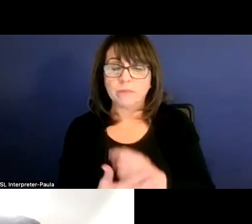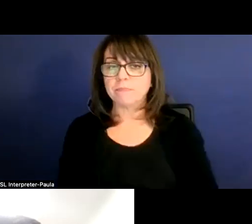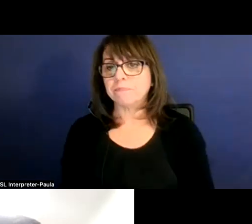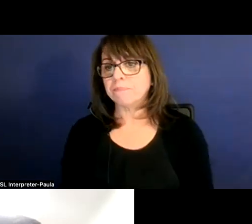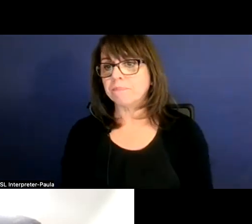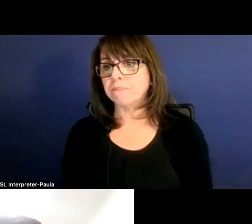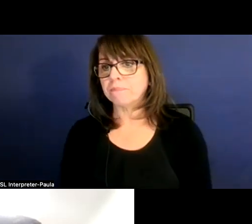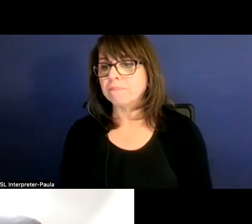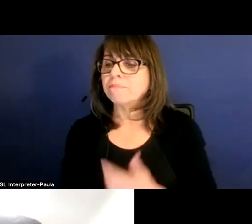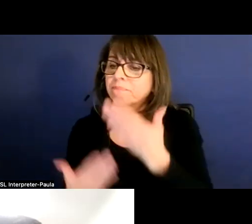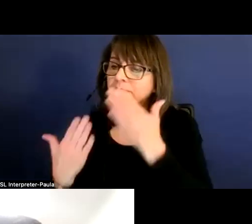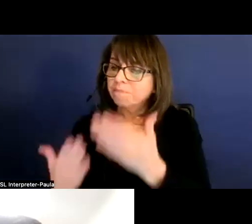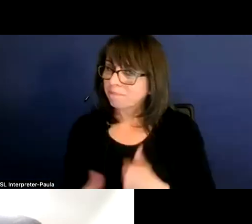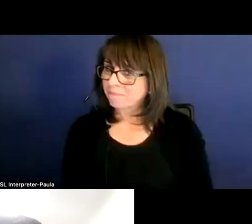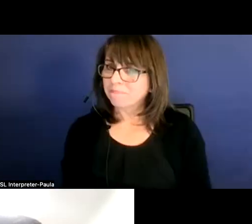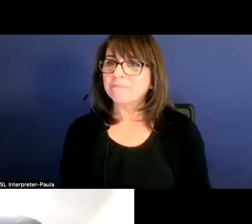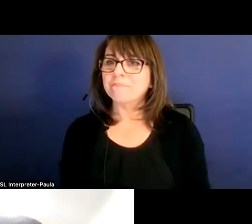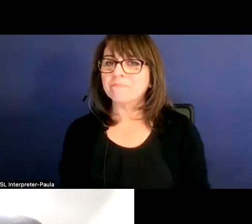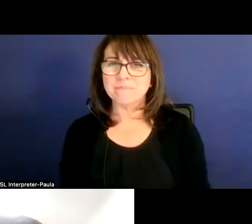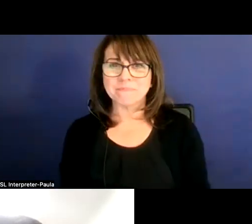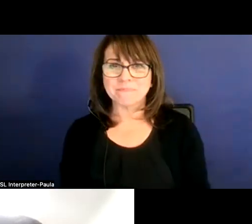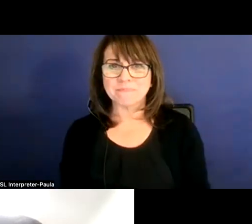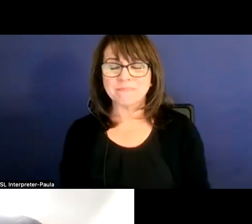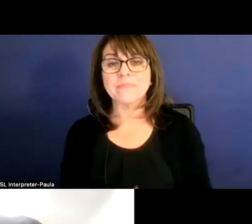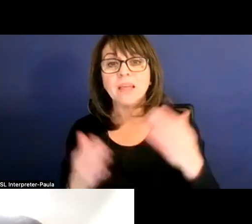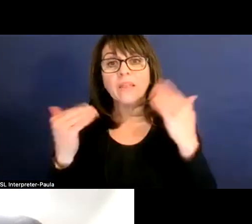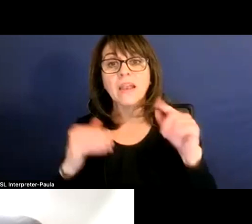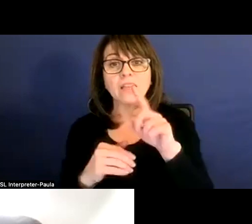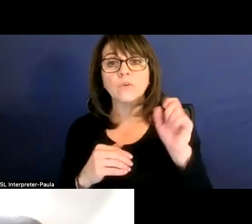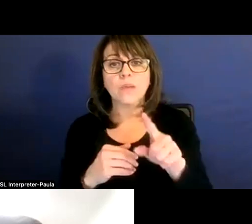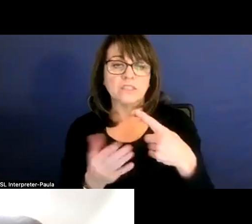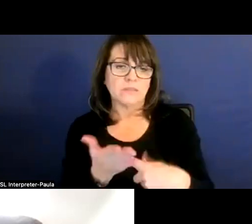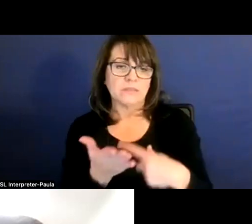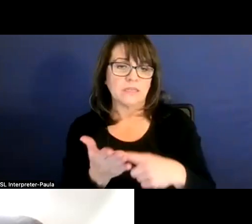Thank you, Dr. Azaiez. So the next question, we're going back to recapture, who is responsible